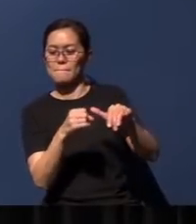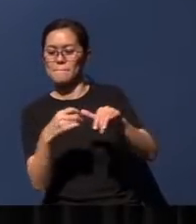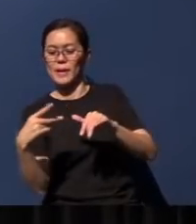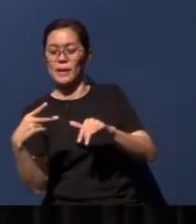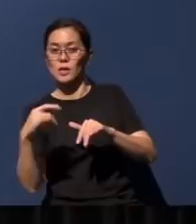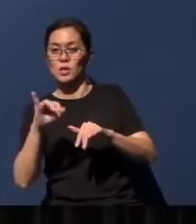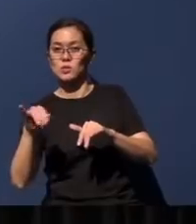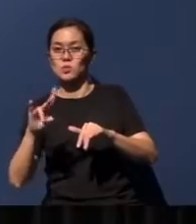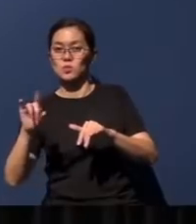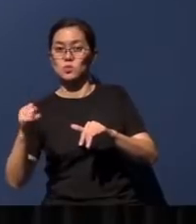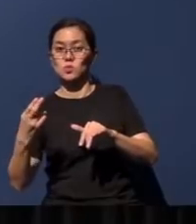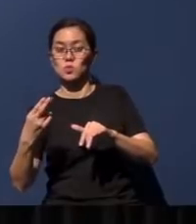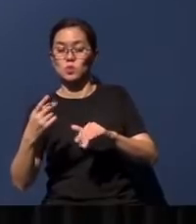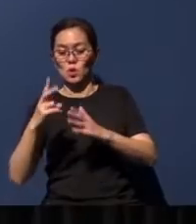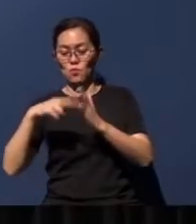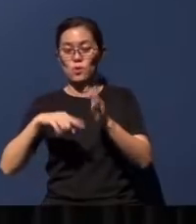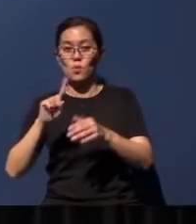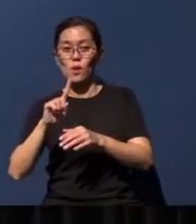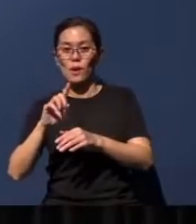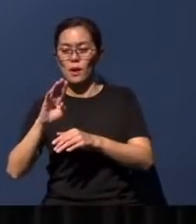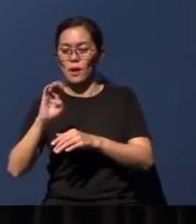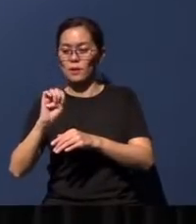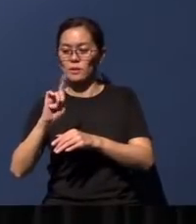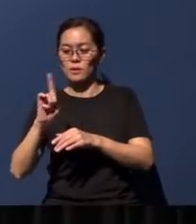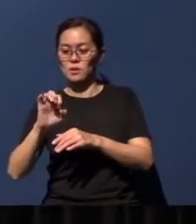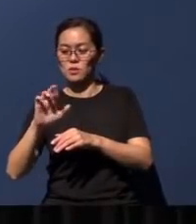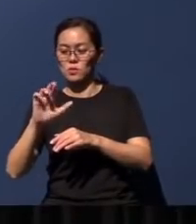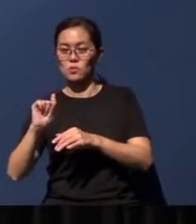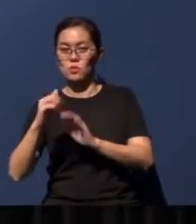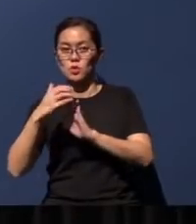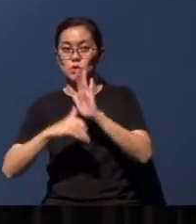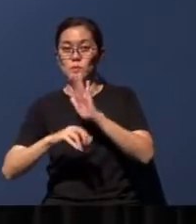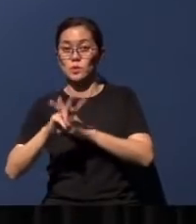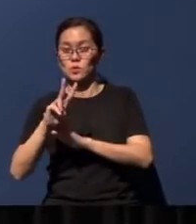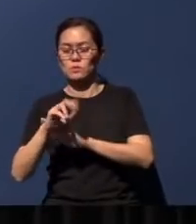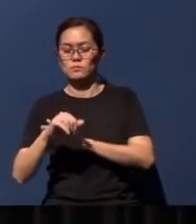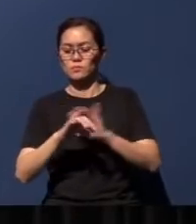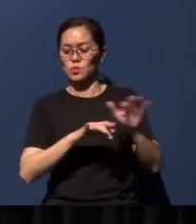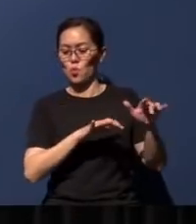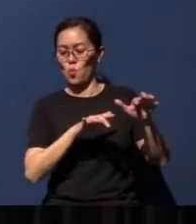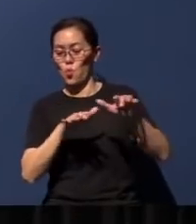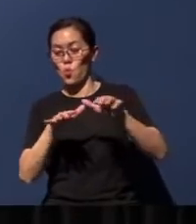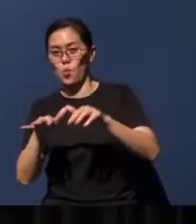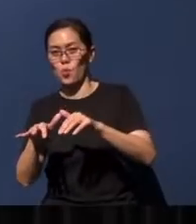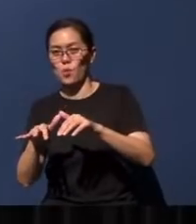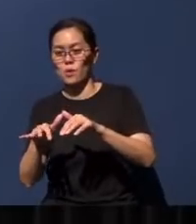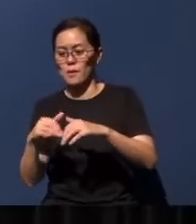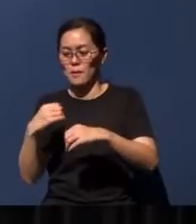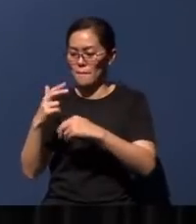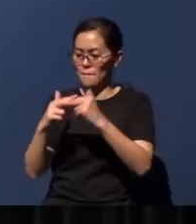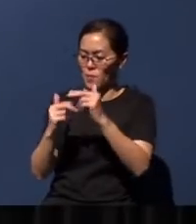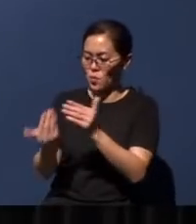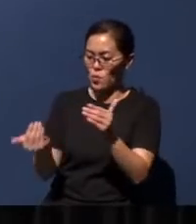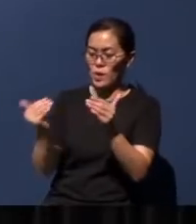this account in Ezra - the book of Ezra chapter 2. They began to rebuild the temple in Jerusalem.